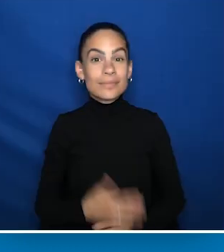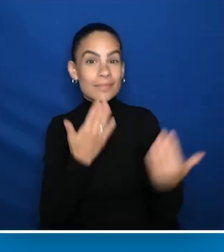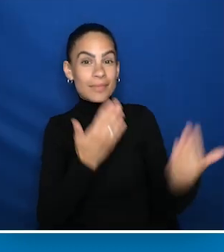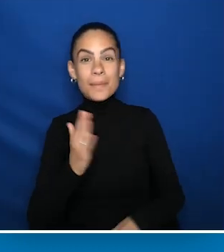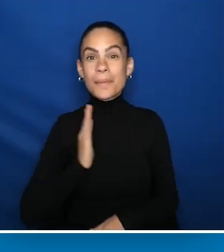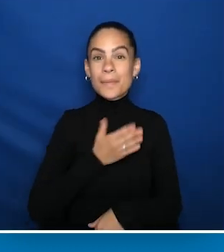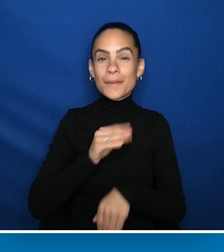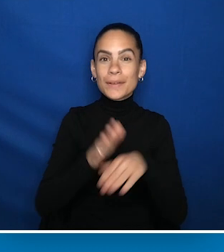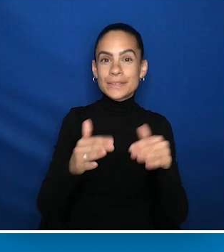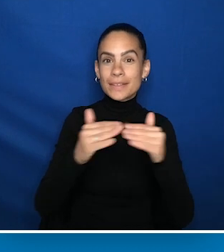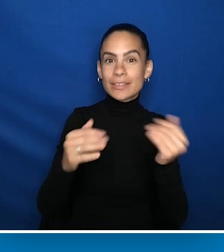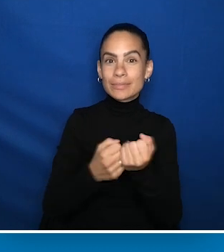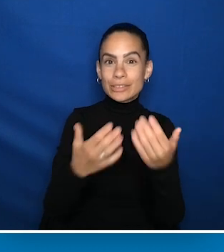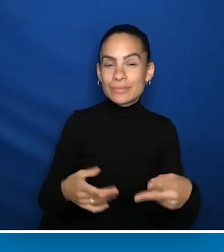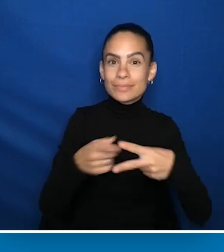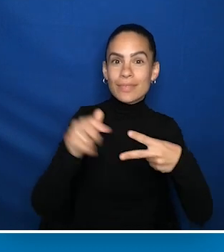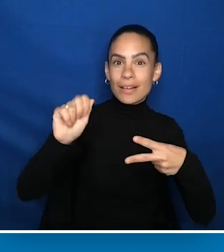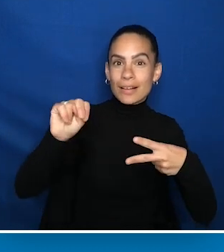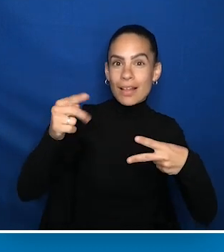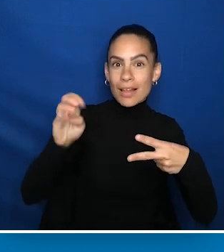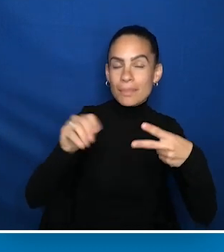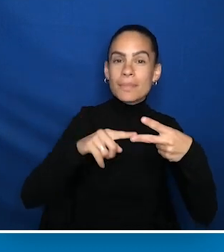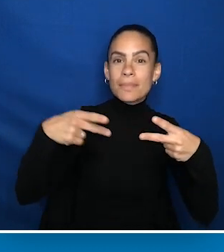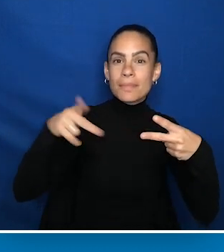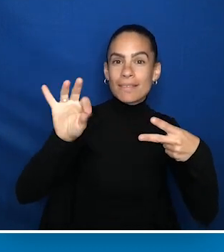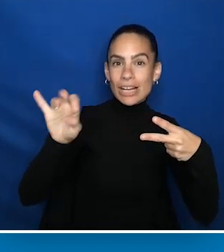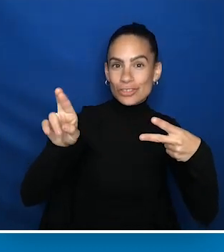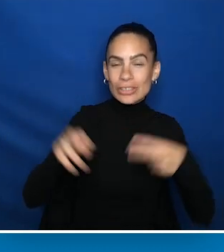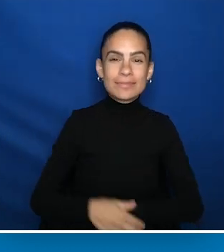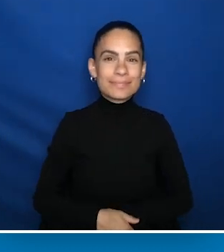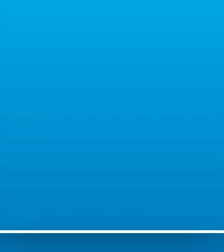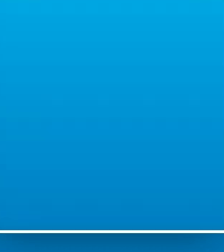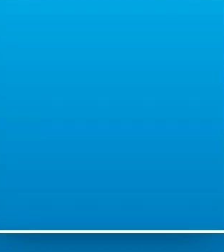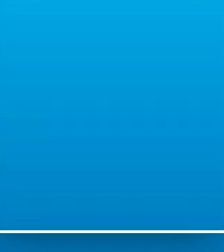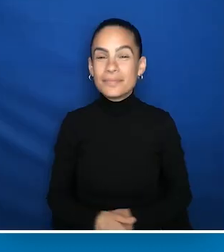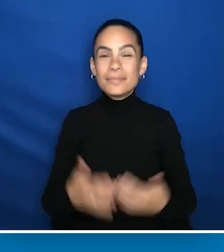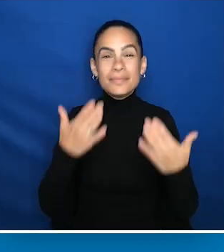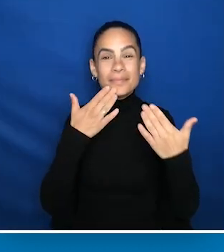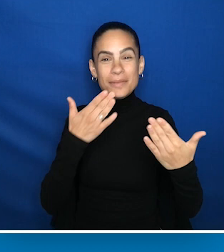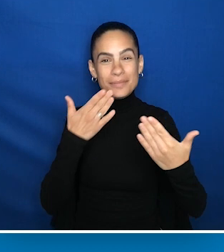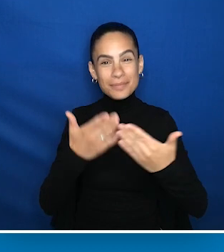[Announcer] AUCD thanks our Influencer Circle sponsors Anthem and Pfizer. Thank you again for joining us